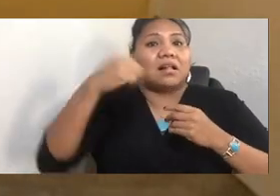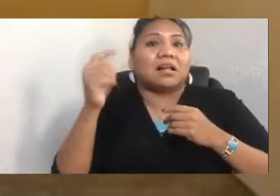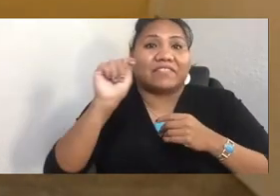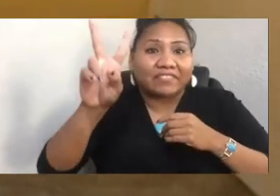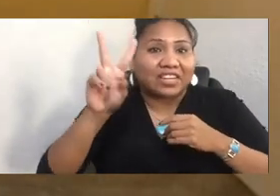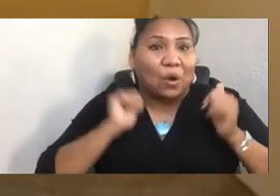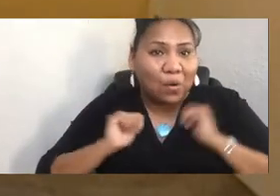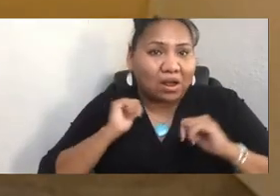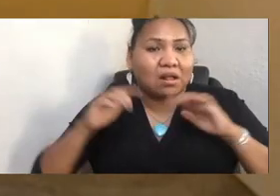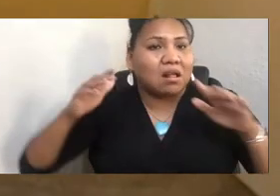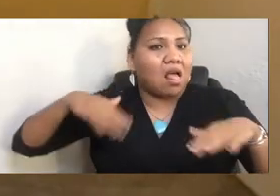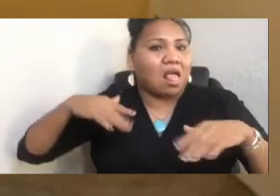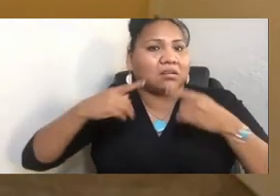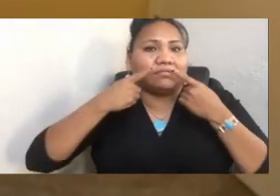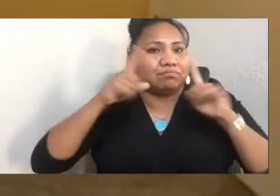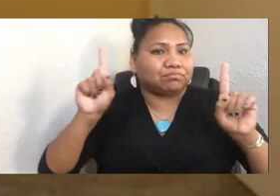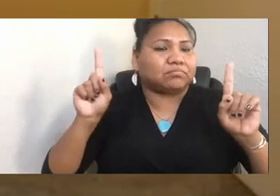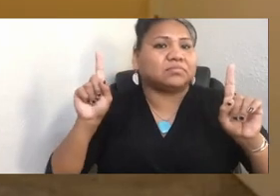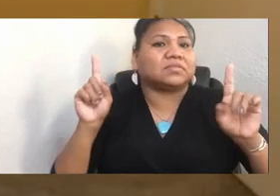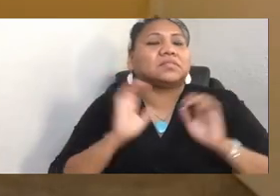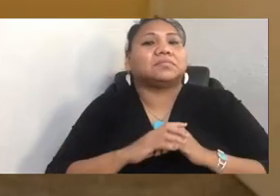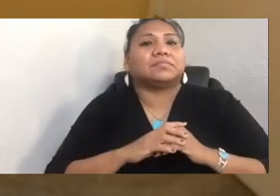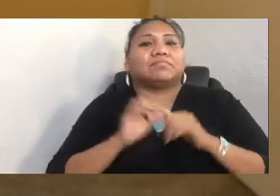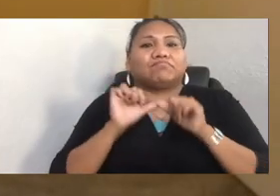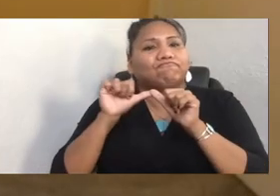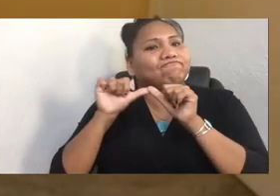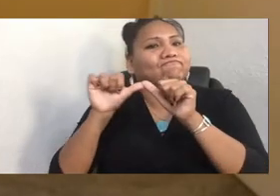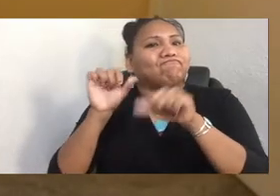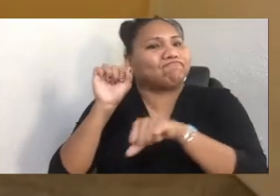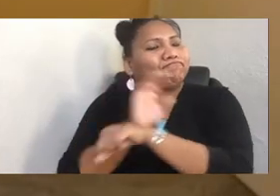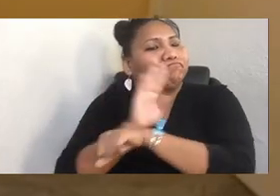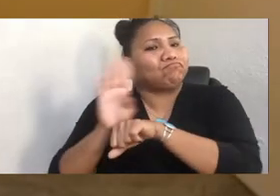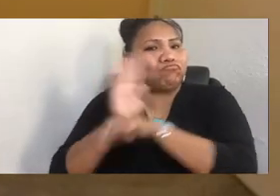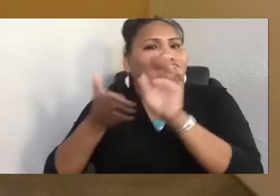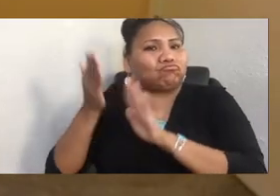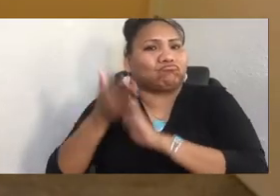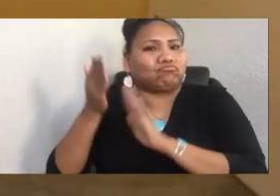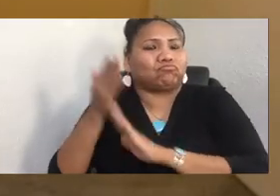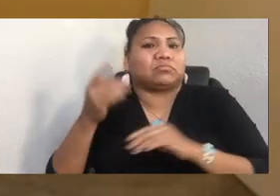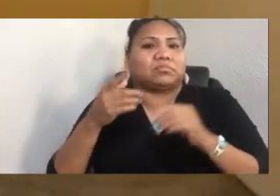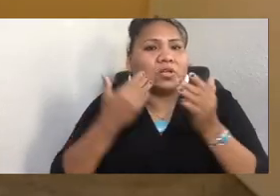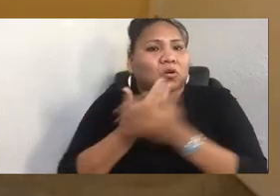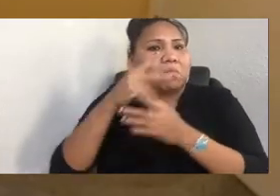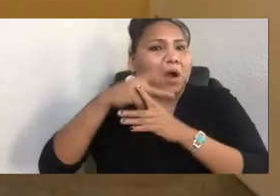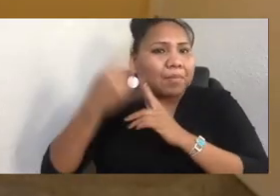trying to do stuff. I'm really interested in-- I'm doing a new project about ceremonies for life and looking at the ways that we take